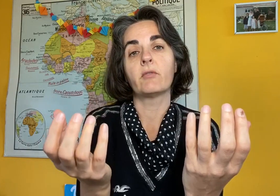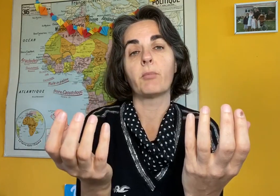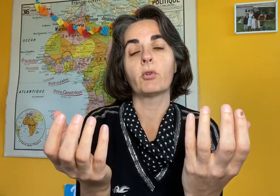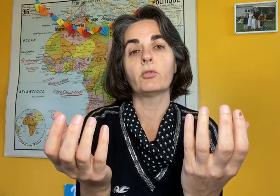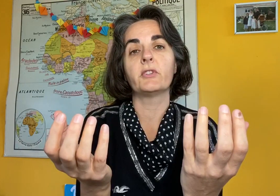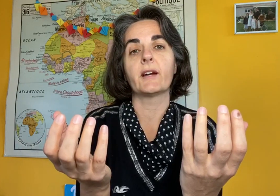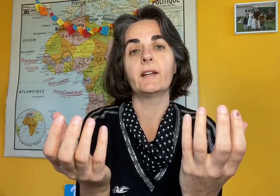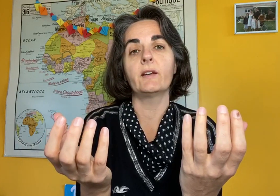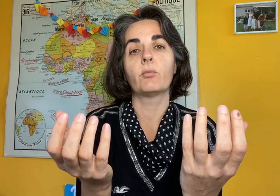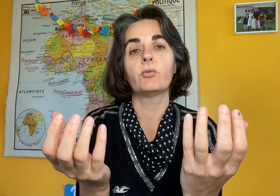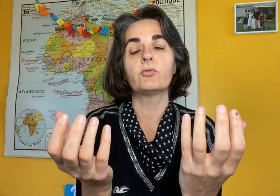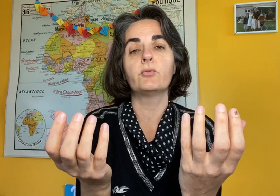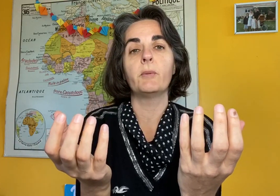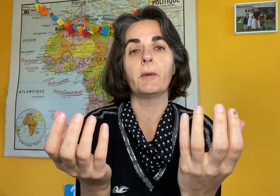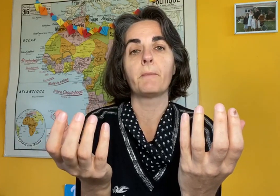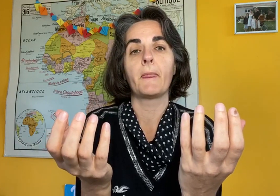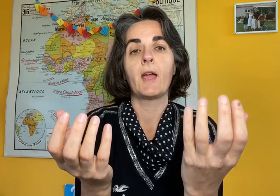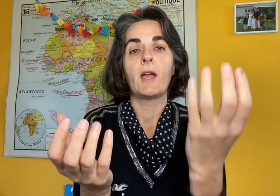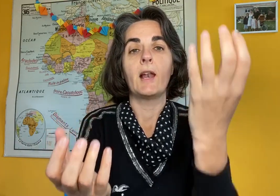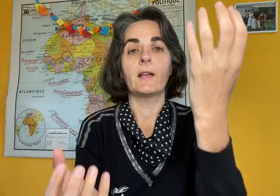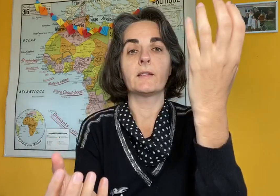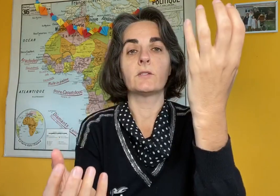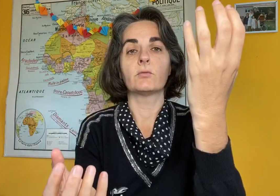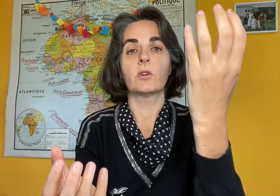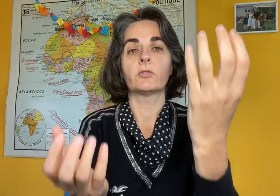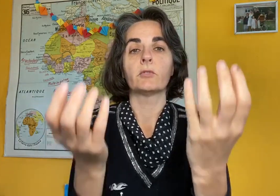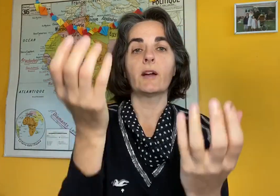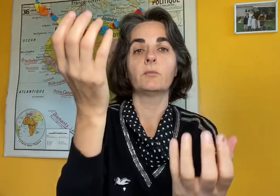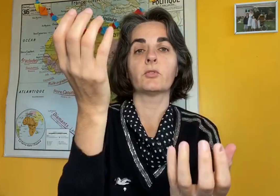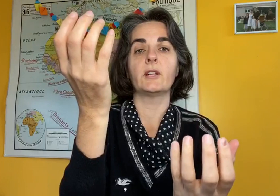use the breast pump in addition to the baby. The question when we have a lot of